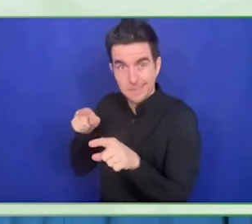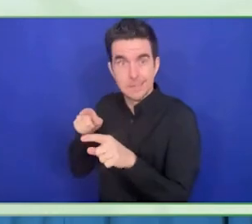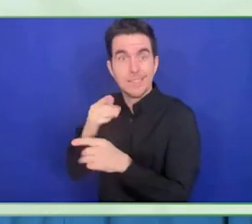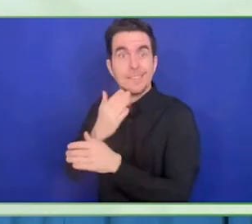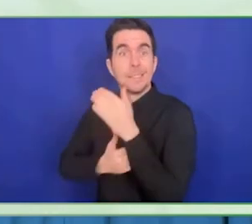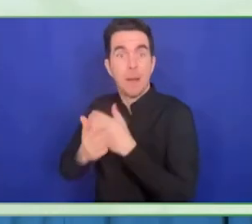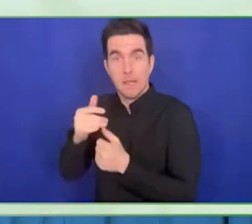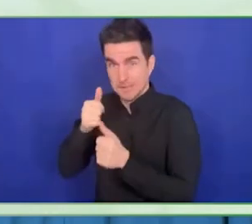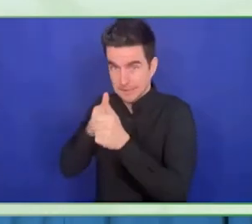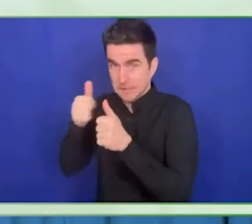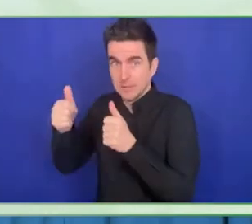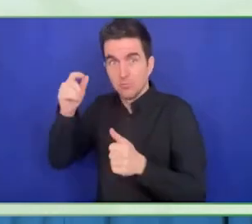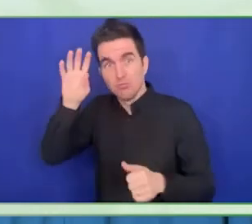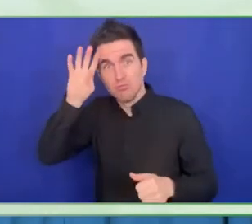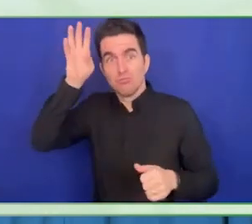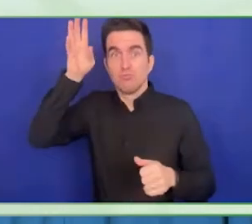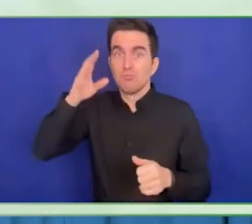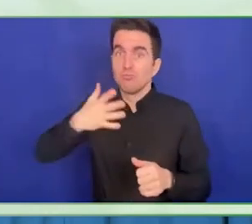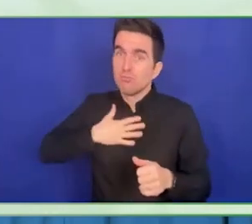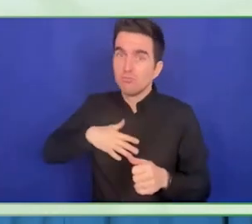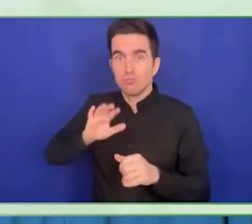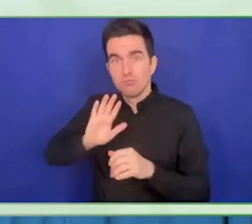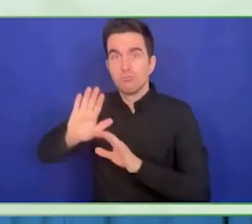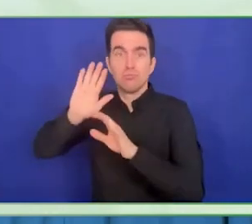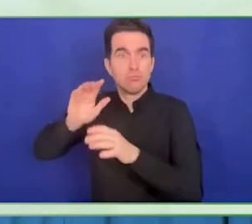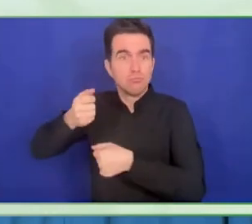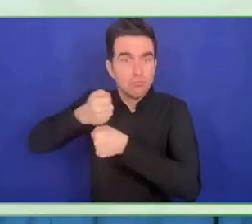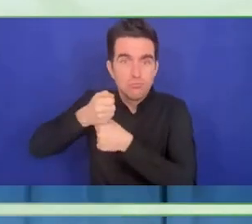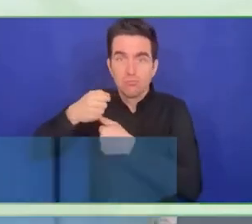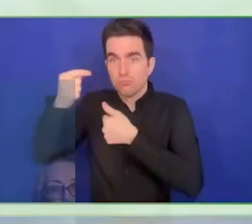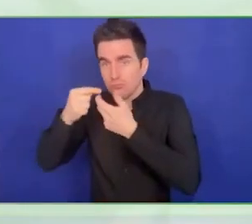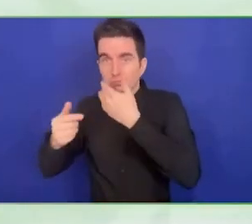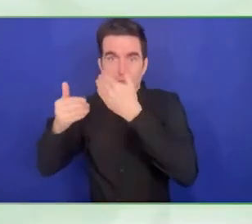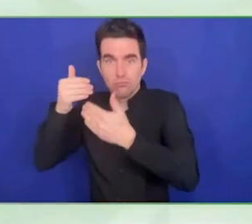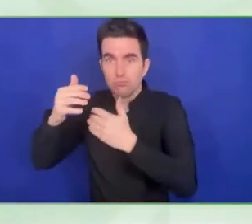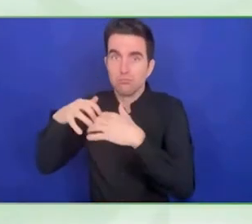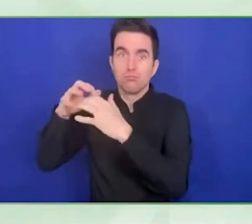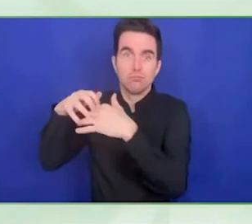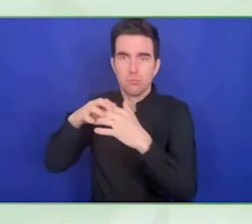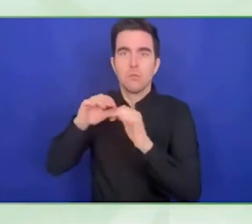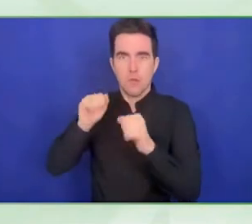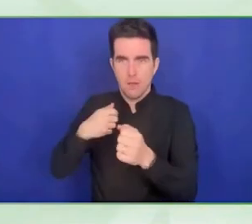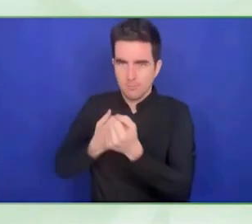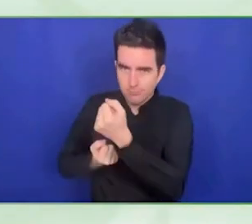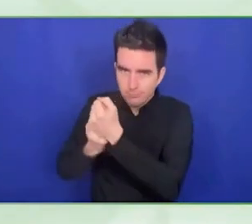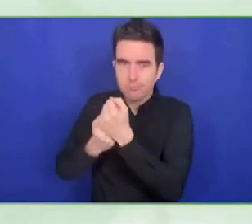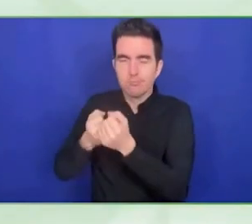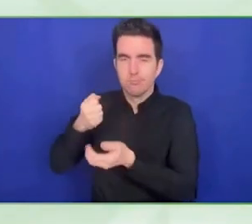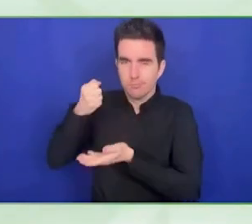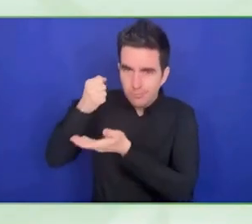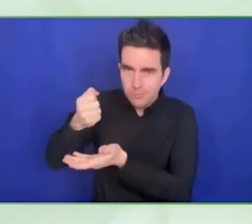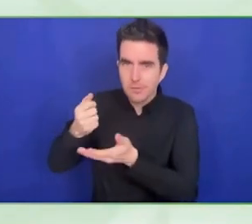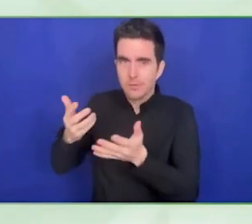well. Thank you. And a hand for that Nippon Foundation.